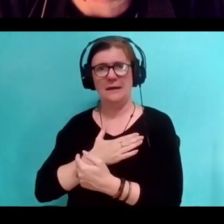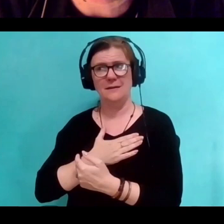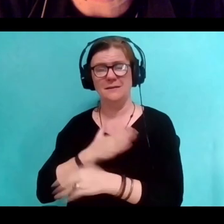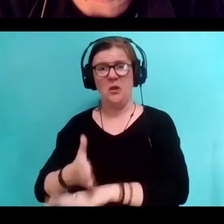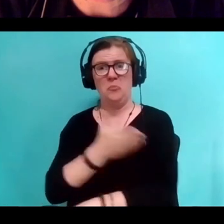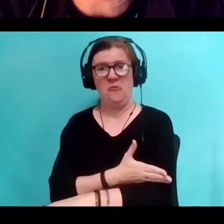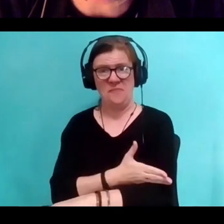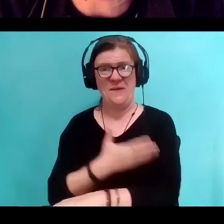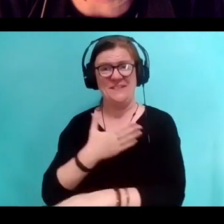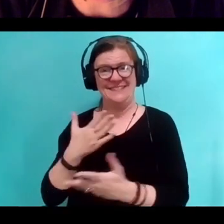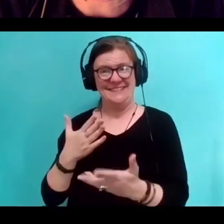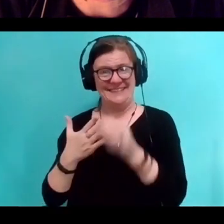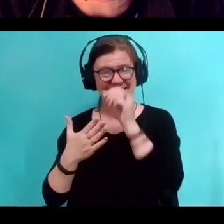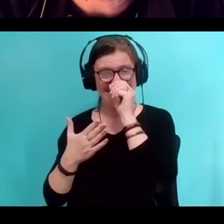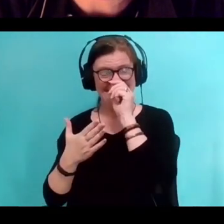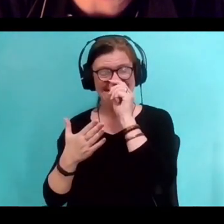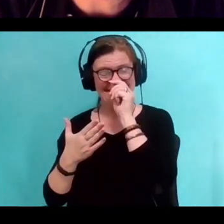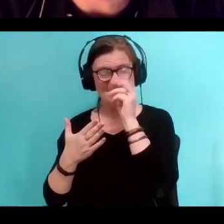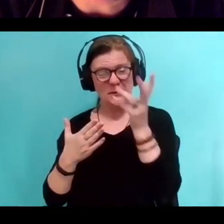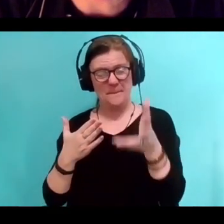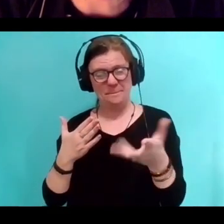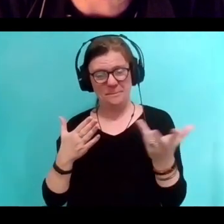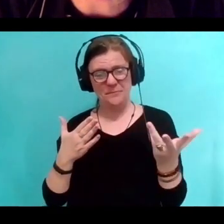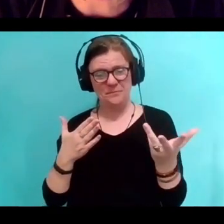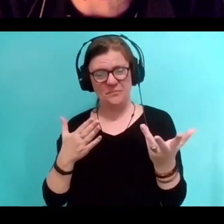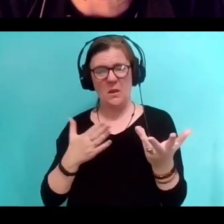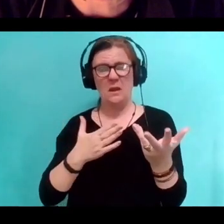but that doesn't make me that doesn't lessen my gratitude.